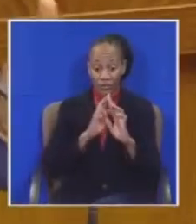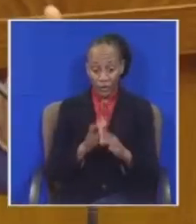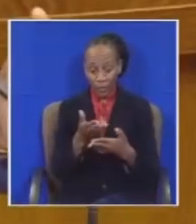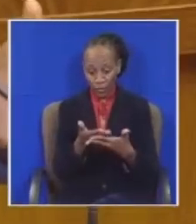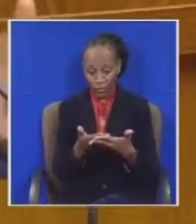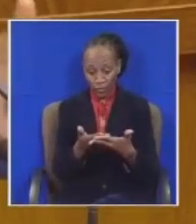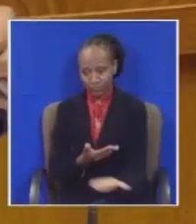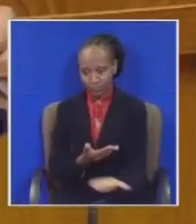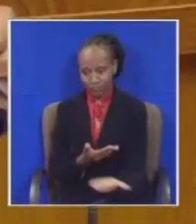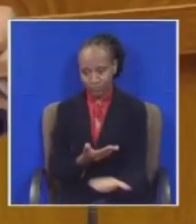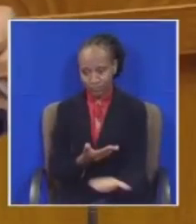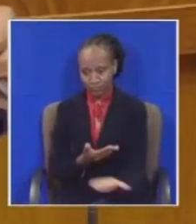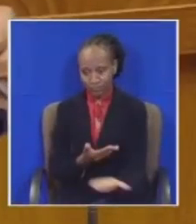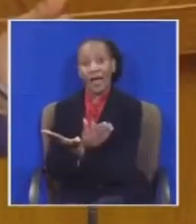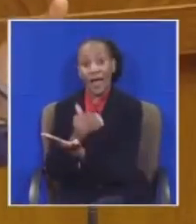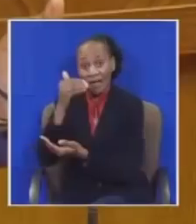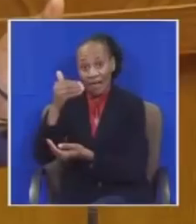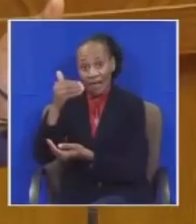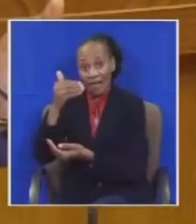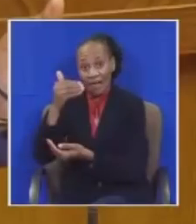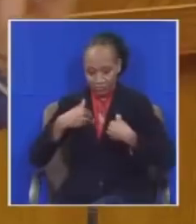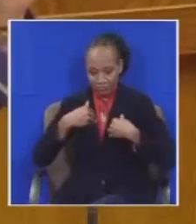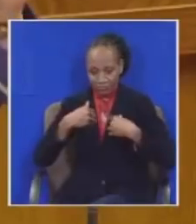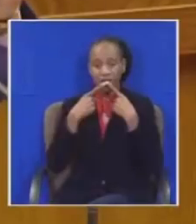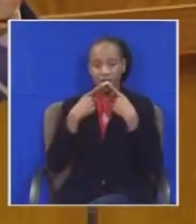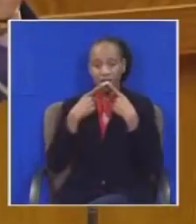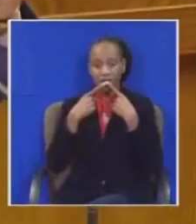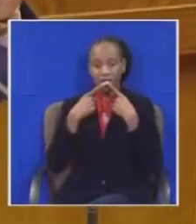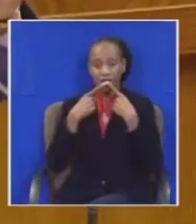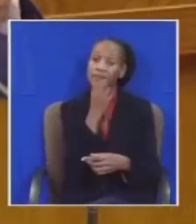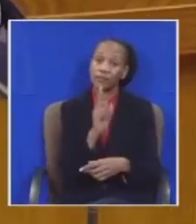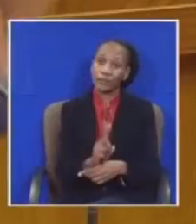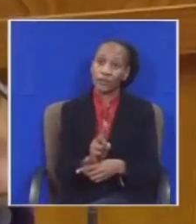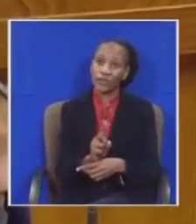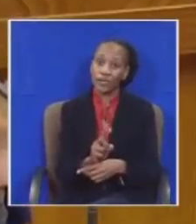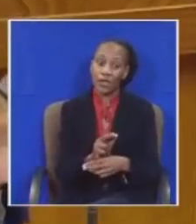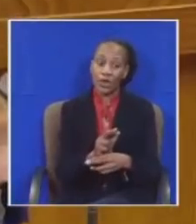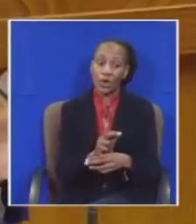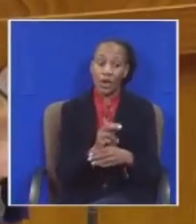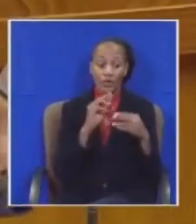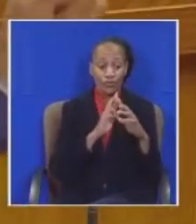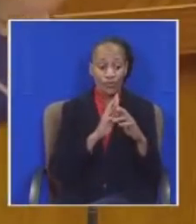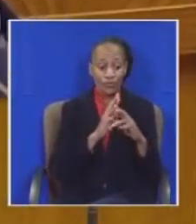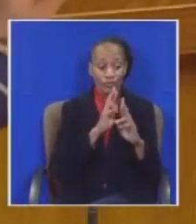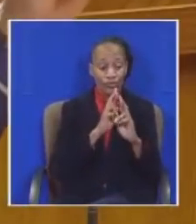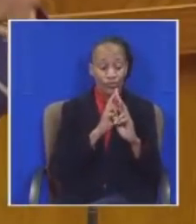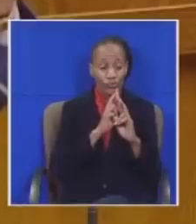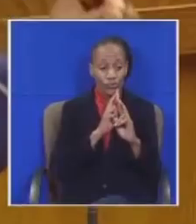Then said the remedial action of the Public Protector